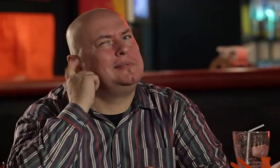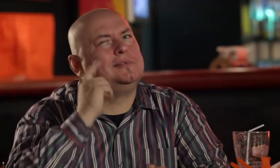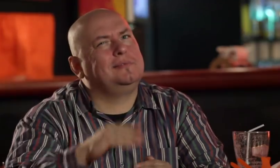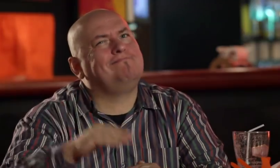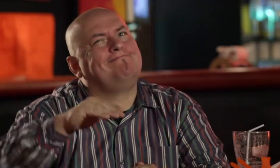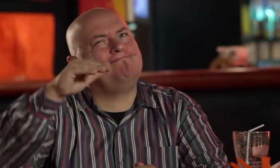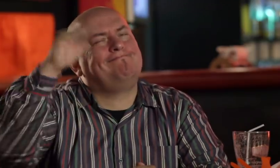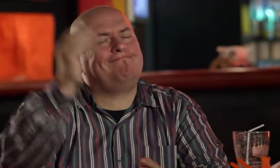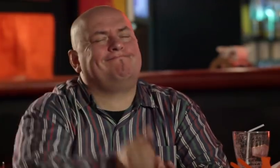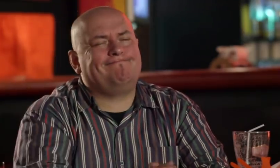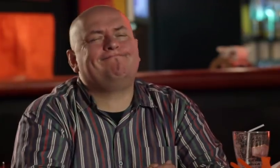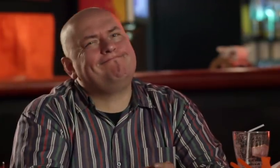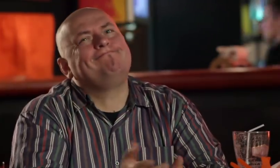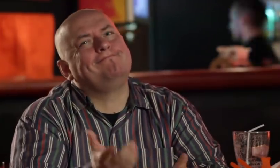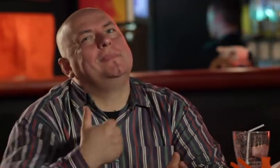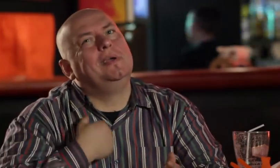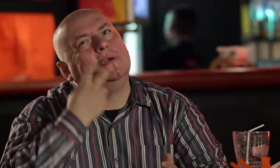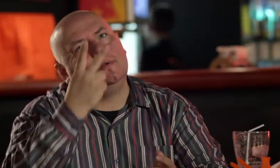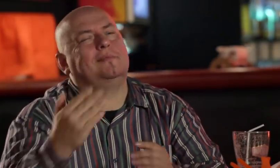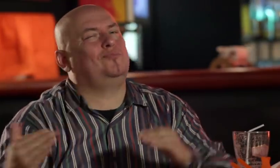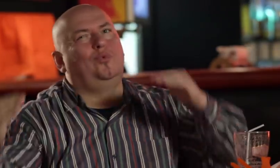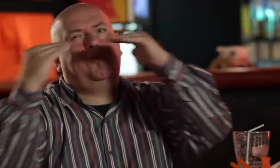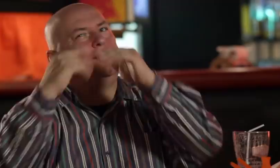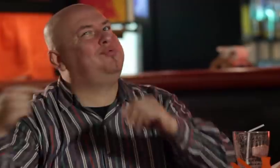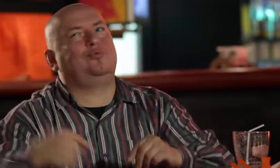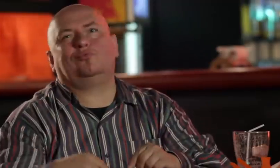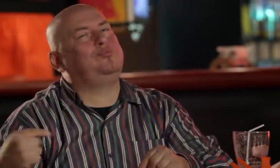The hearing people go up, they climb higher I think we should equal them;